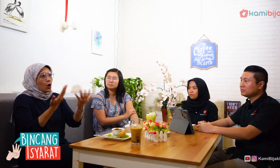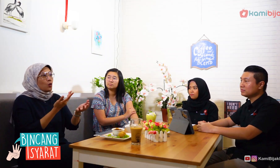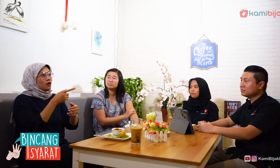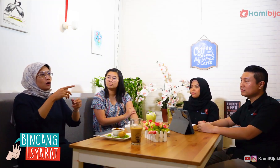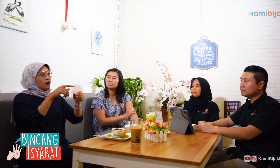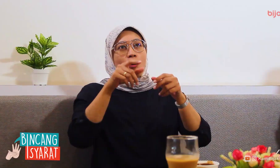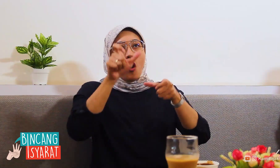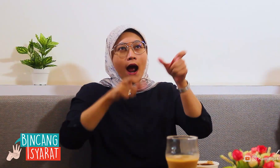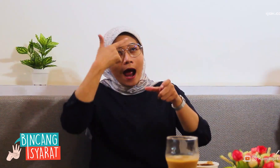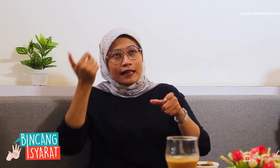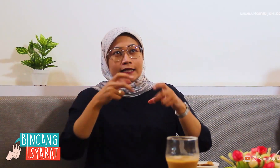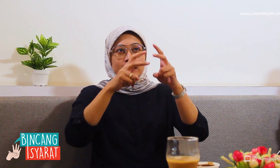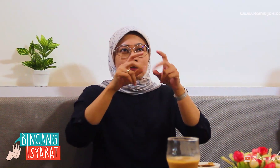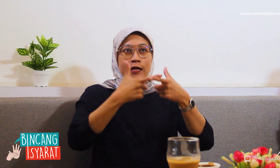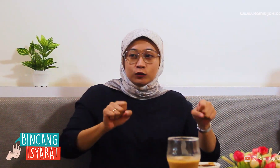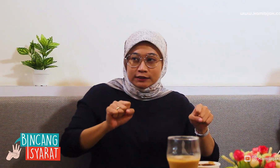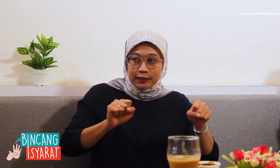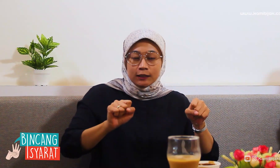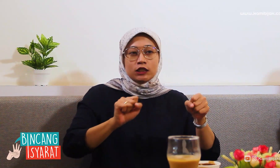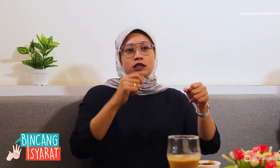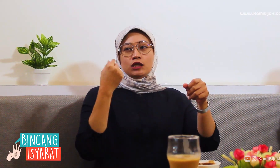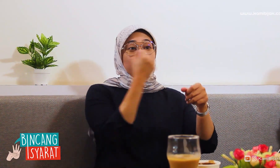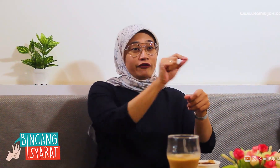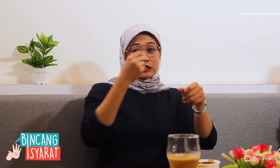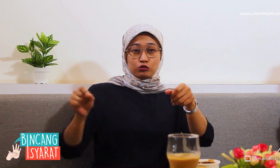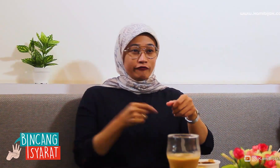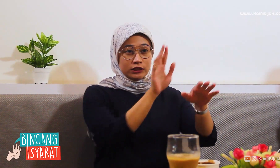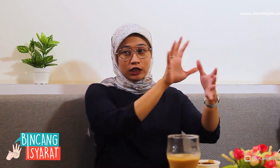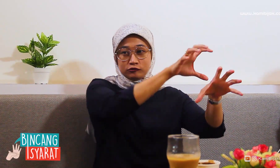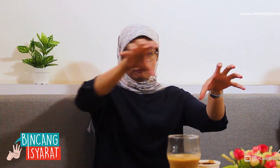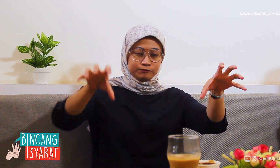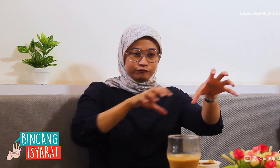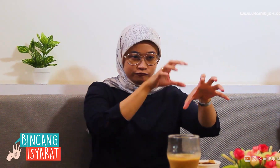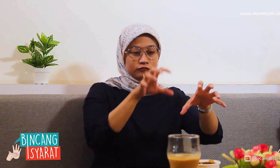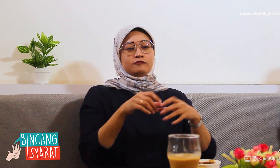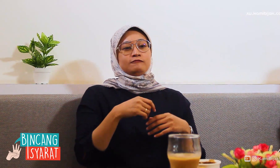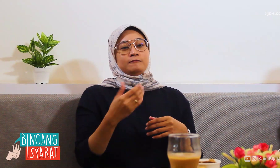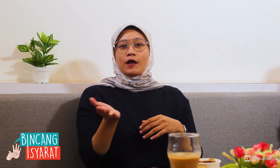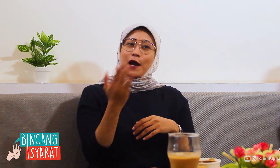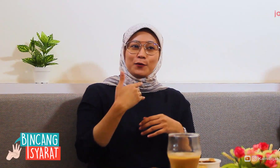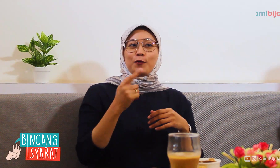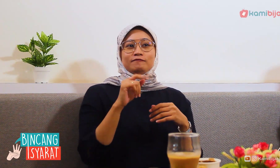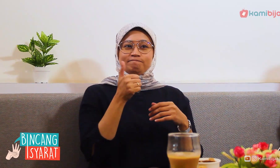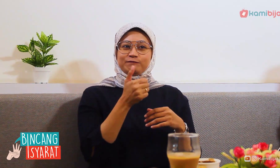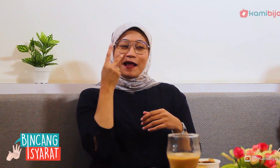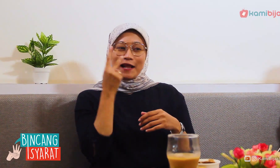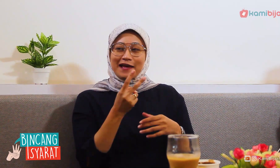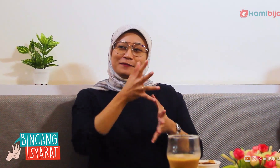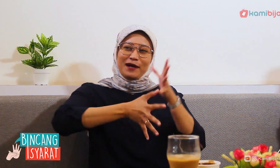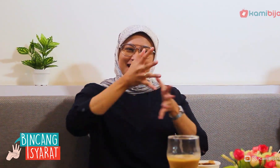or the expert linguists at various universities can be invited to see sign language